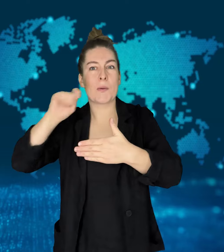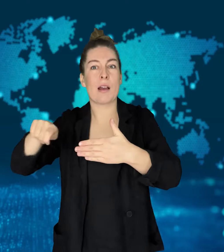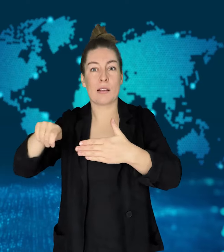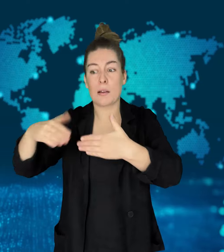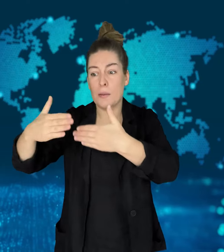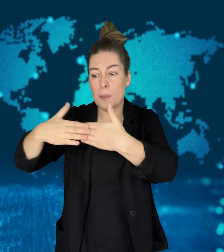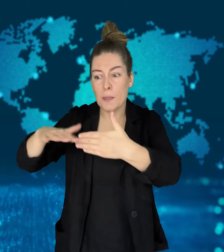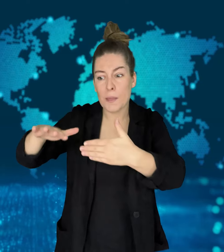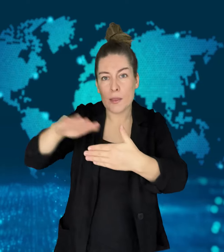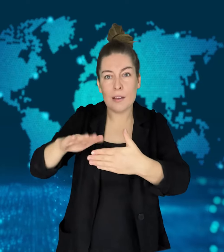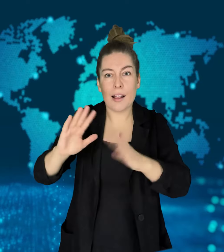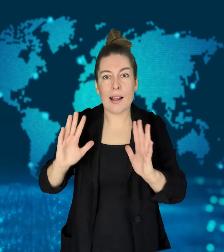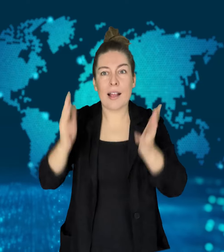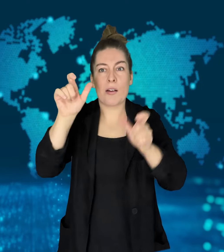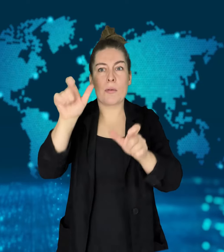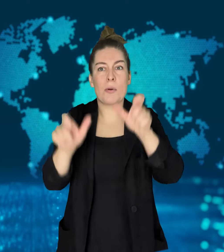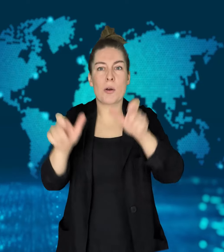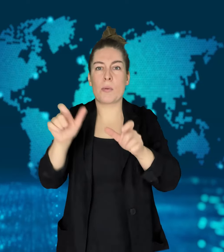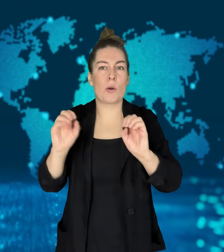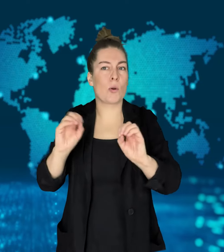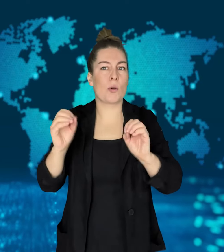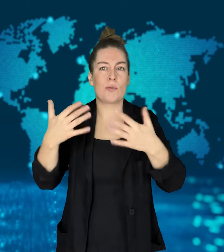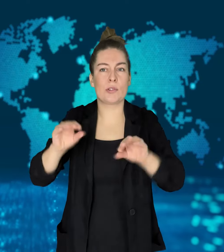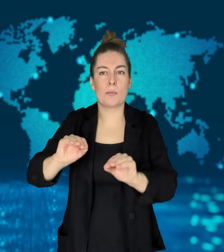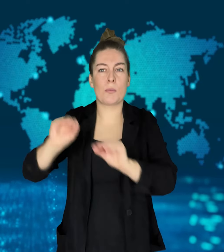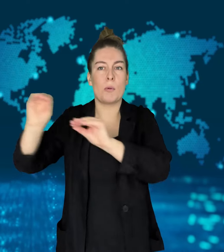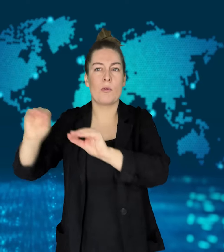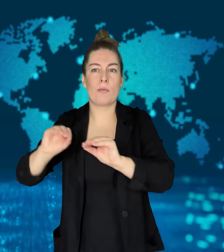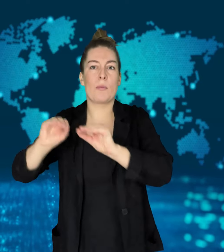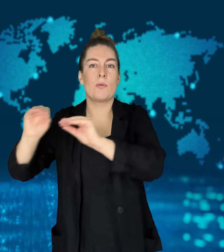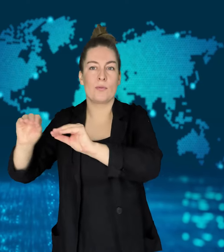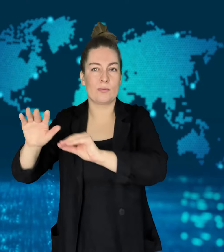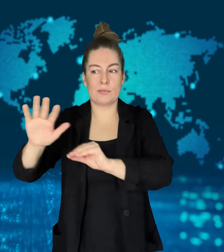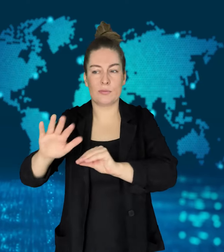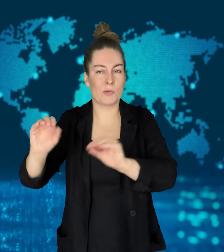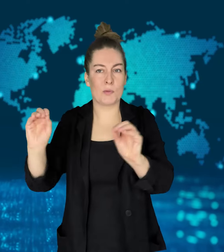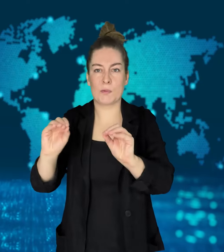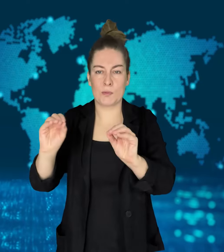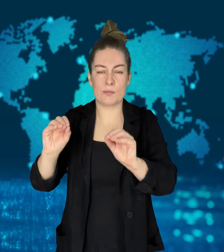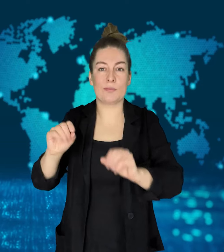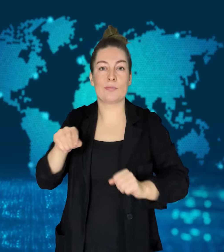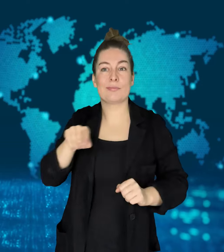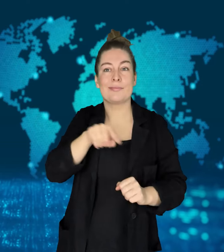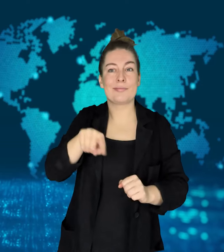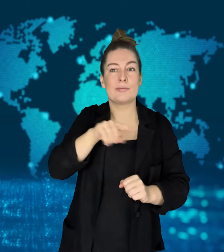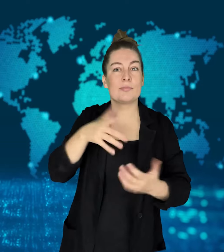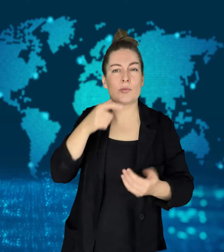Ukraine is urging the West to provide increased support.